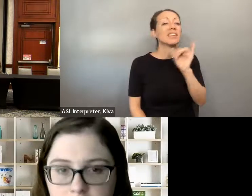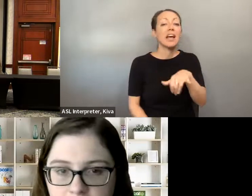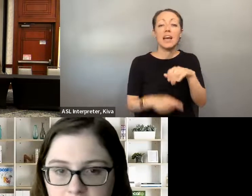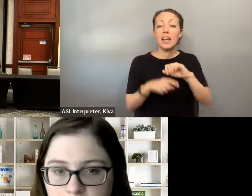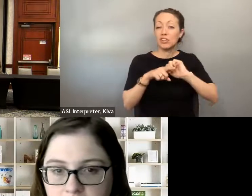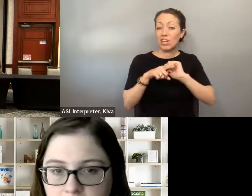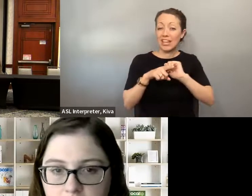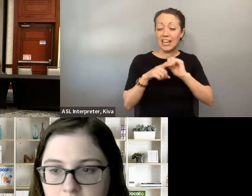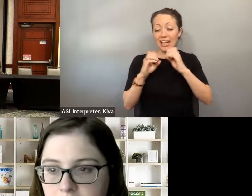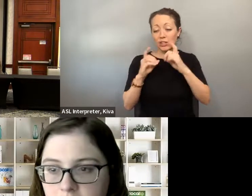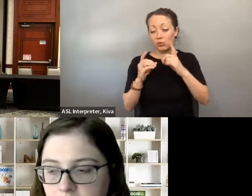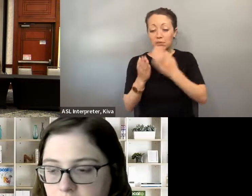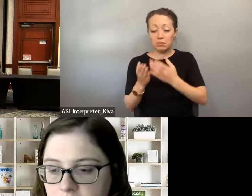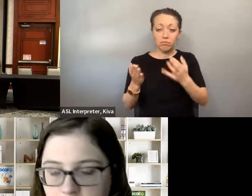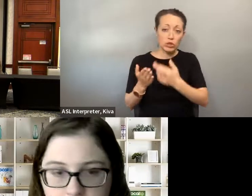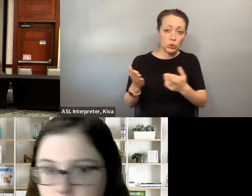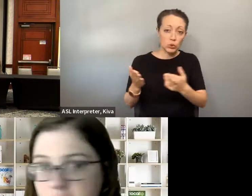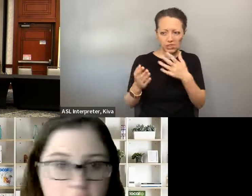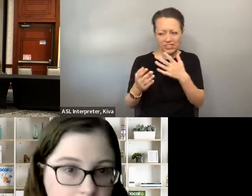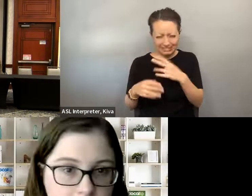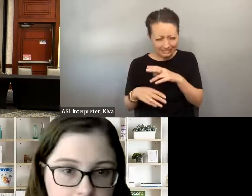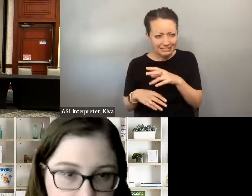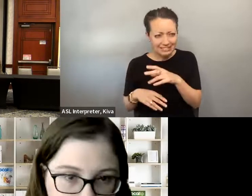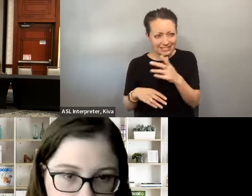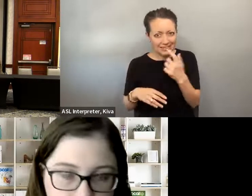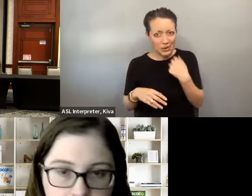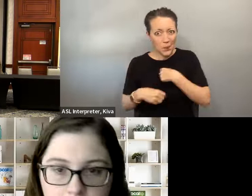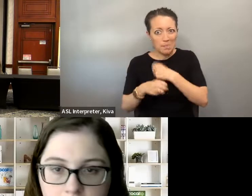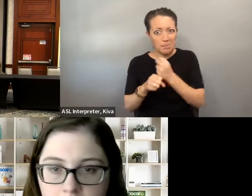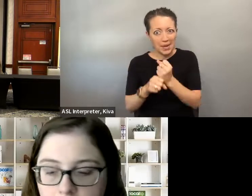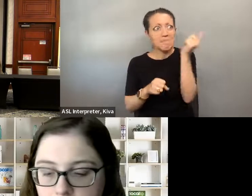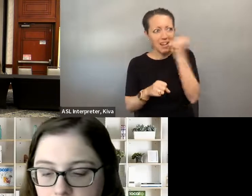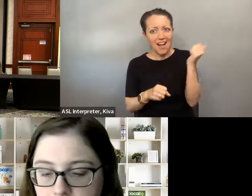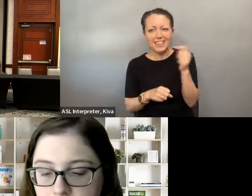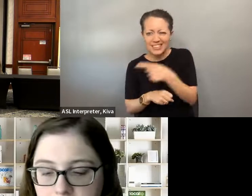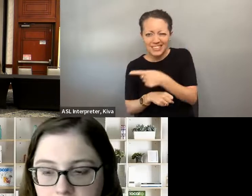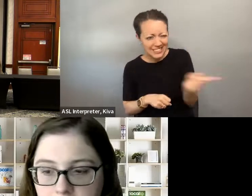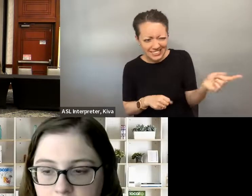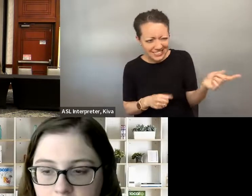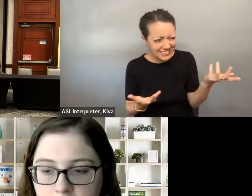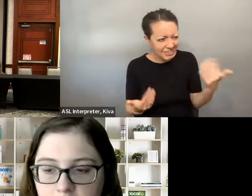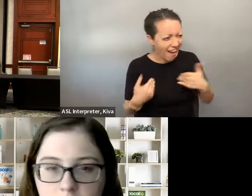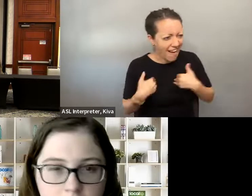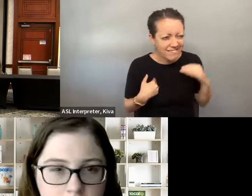week. But those trainings are still available. We created but though those trainings are still available, we created it in 2019 to address a need in the campaign training space. it in First, Oh, there, there's a lot of campaign trainings out there.